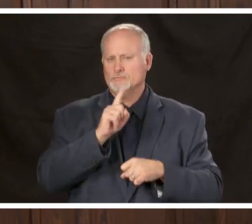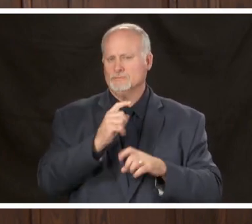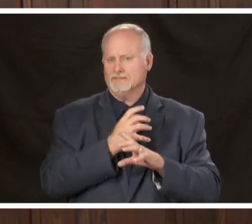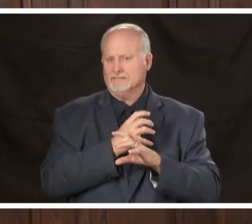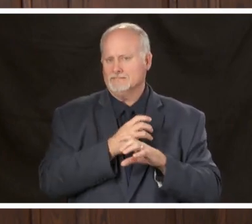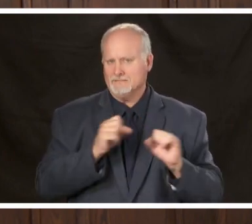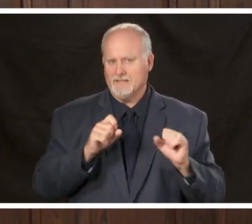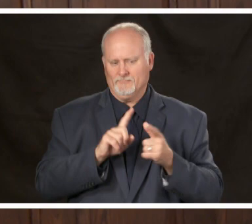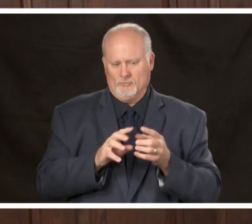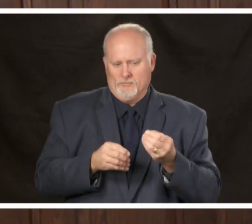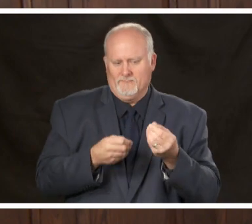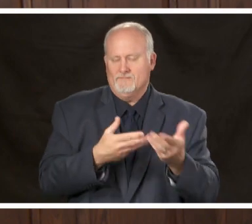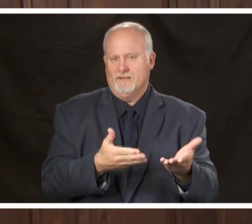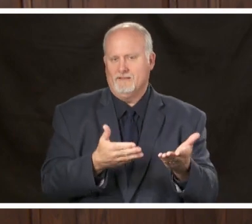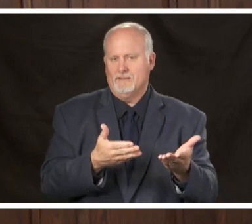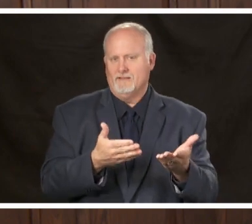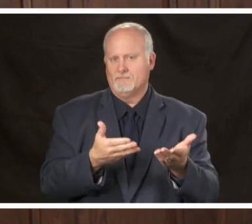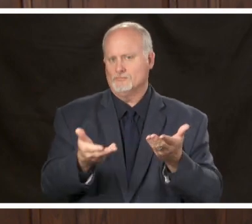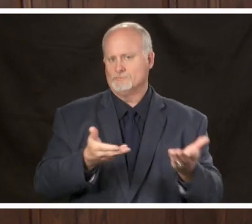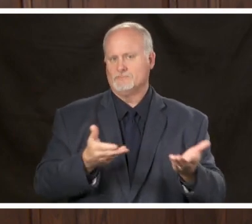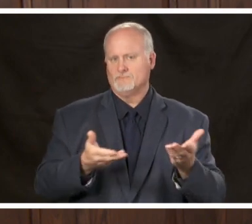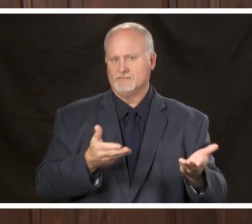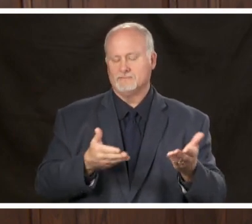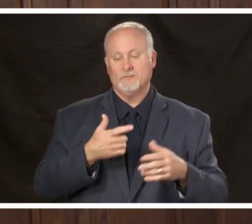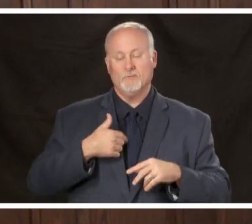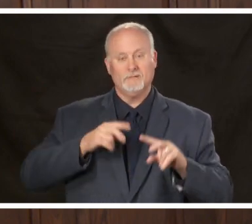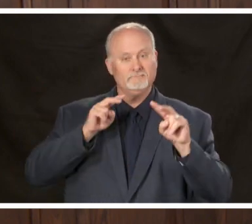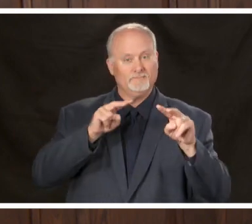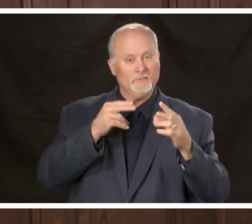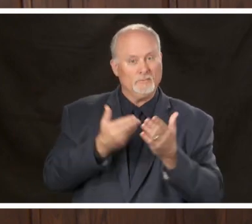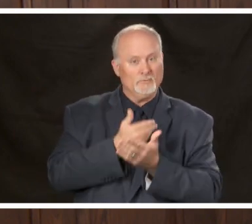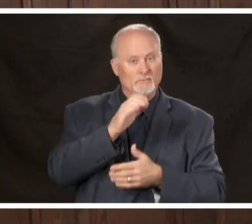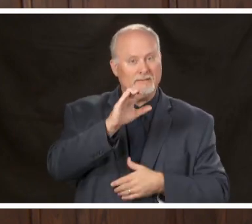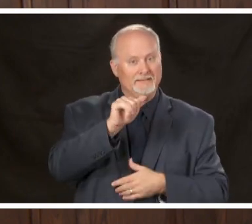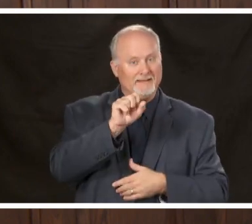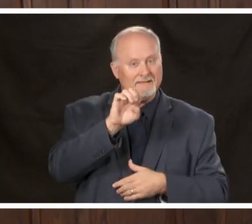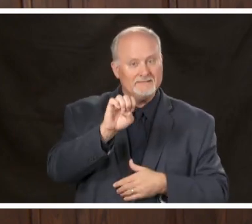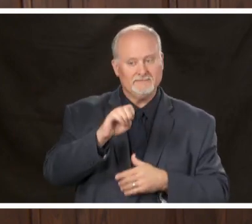services in our facility we're monitoring new cases not not just on a